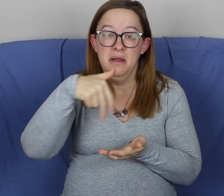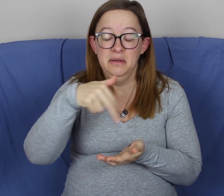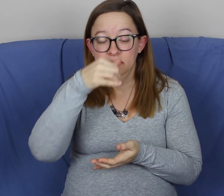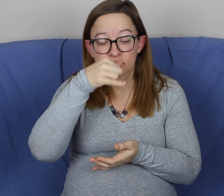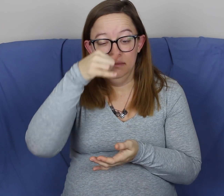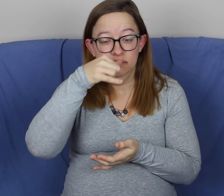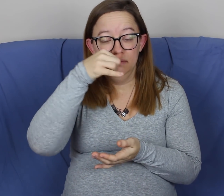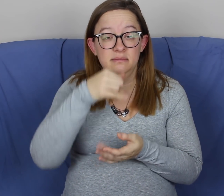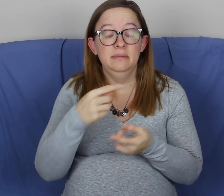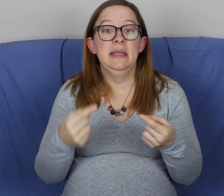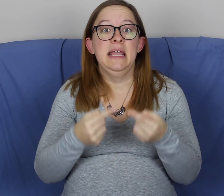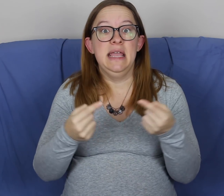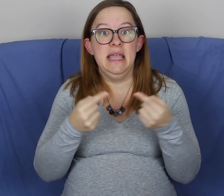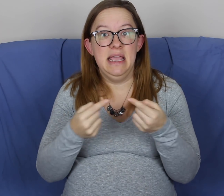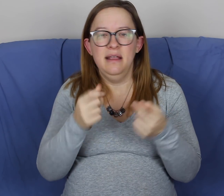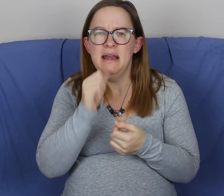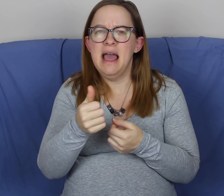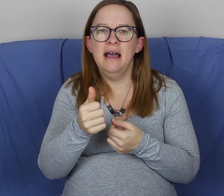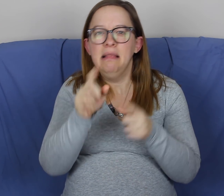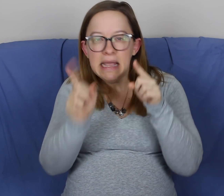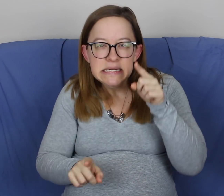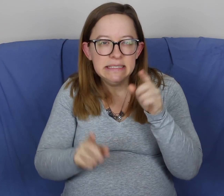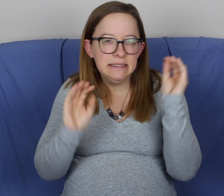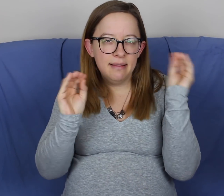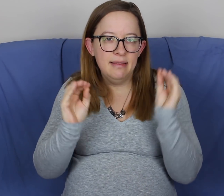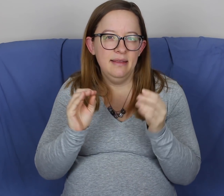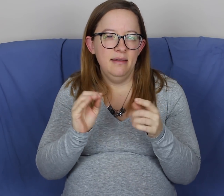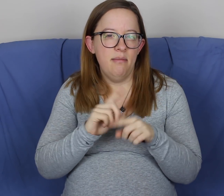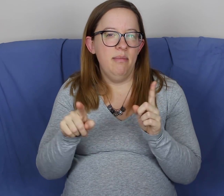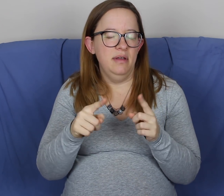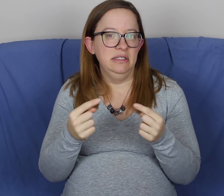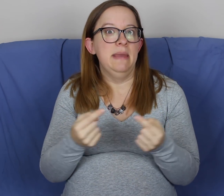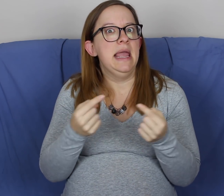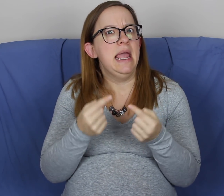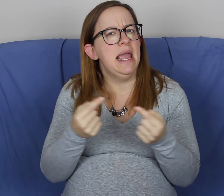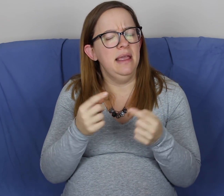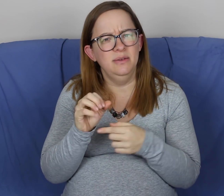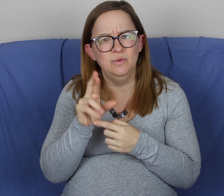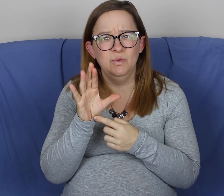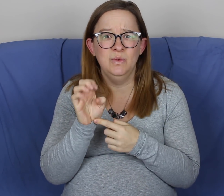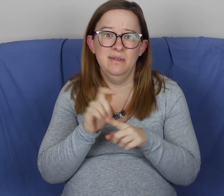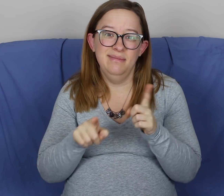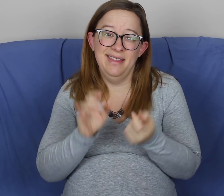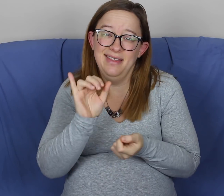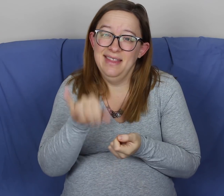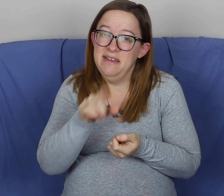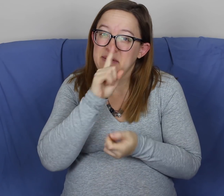But when I get up and walk around, SO painful! Not like lightning crotch, but just pain, like bruised.